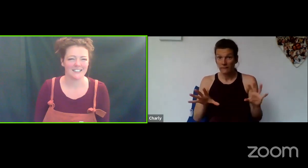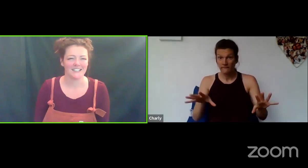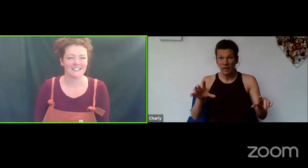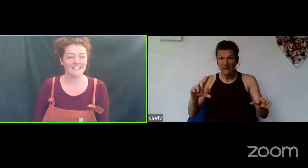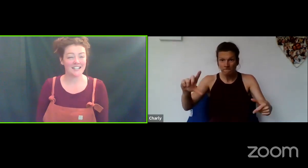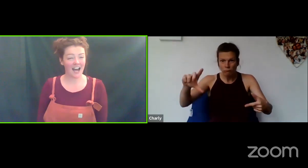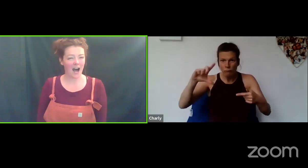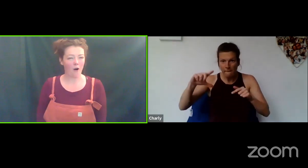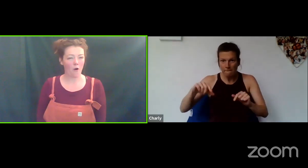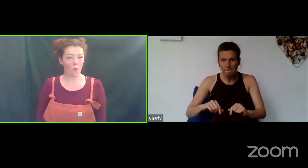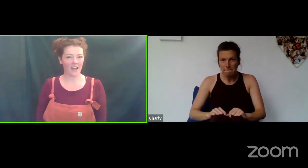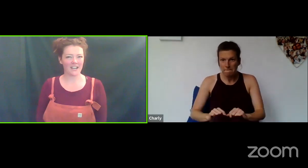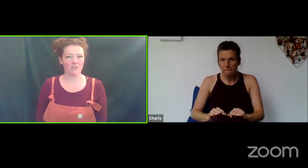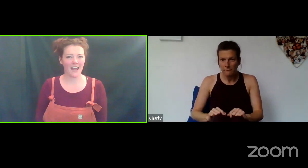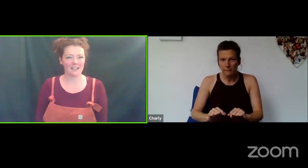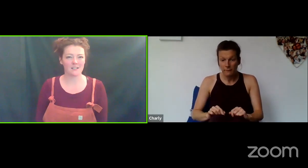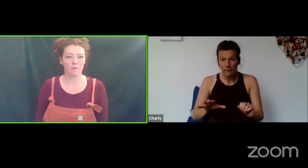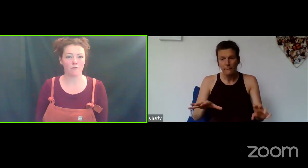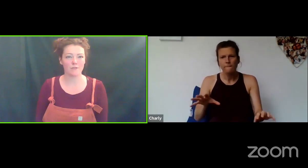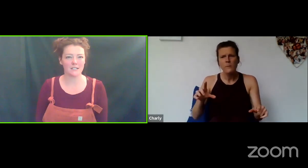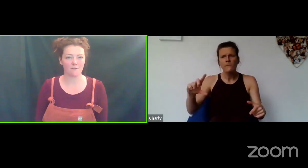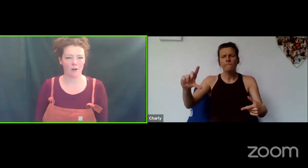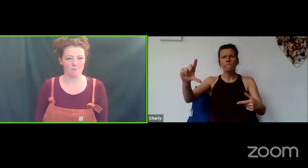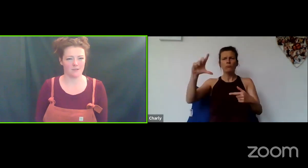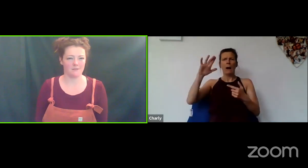So now we're going to create some freeze-frame.